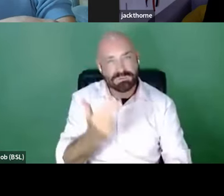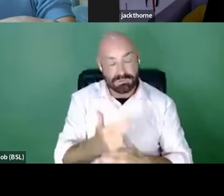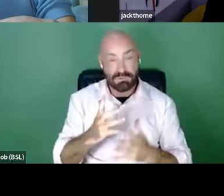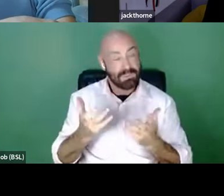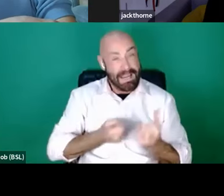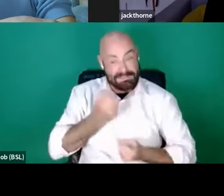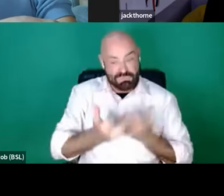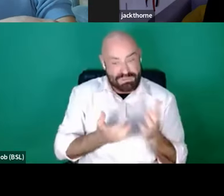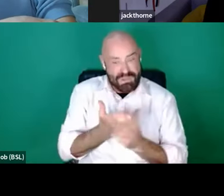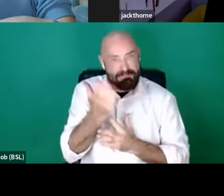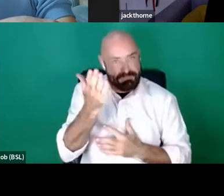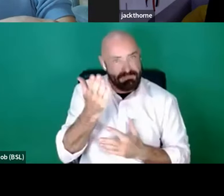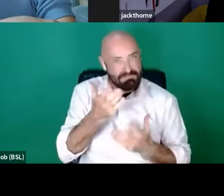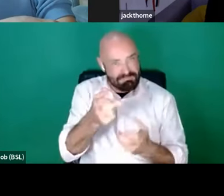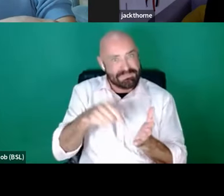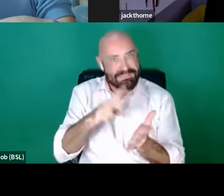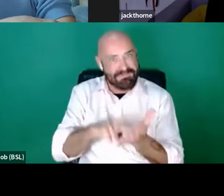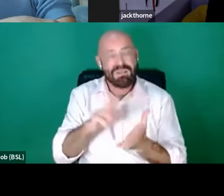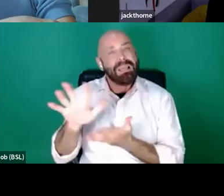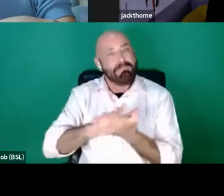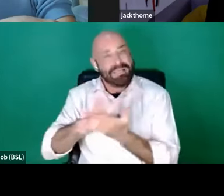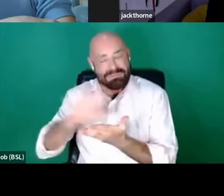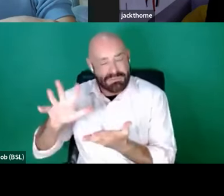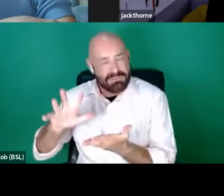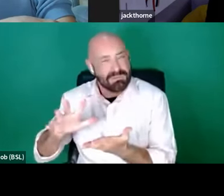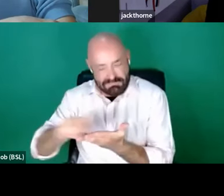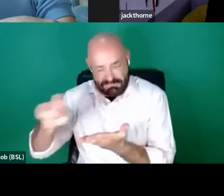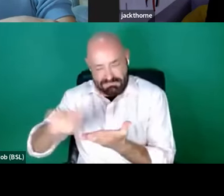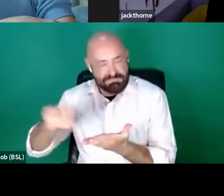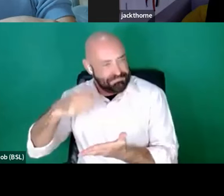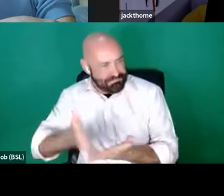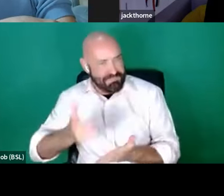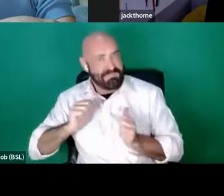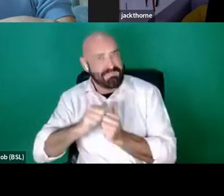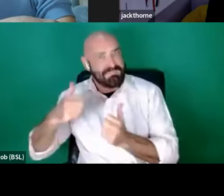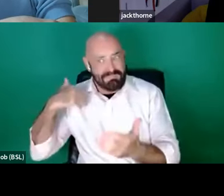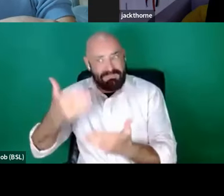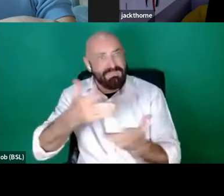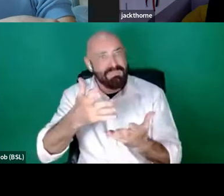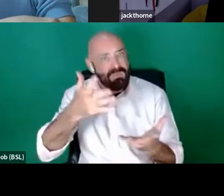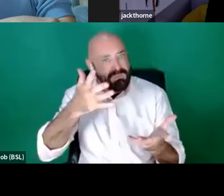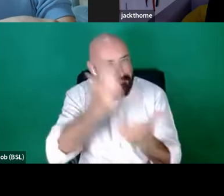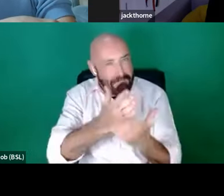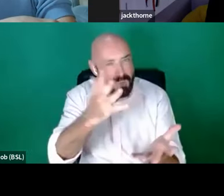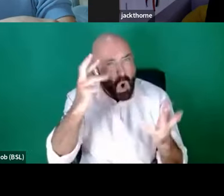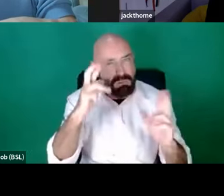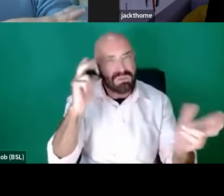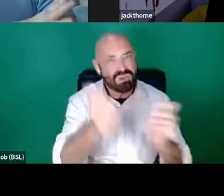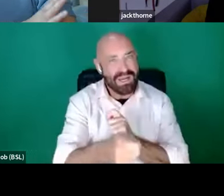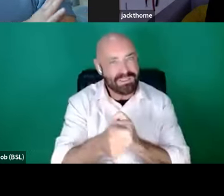mean that this authorship will confront our society and lead to some meaningful change.